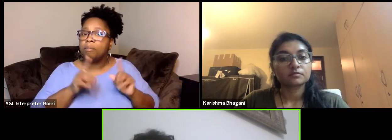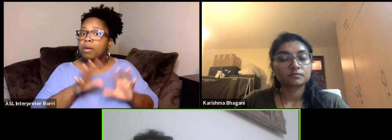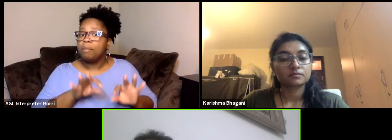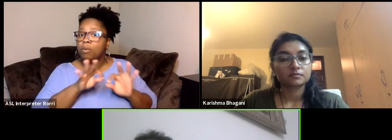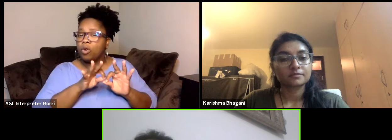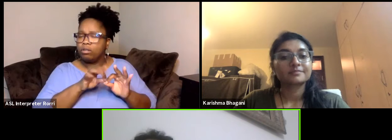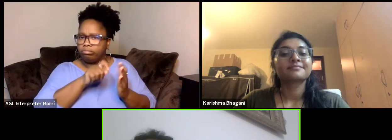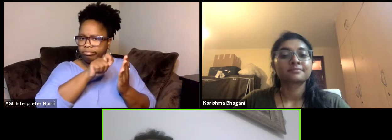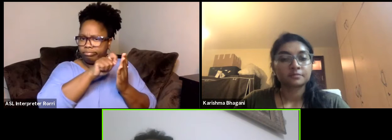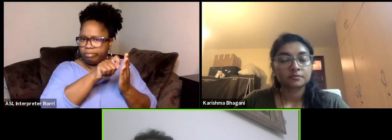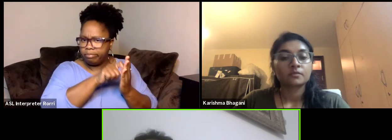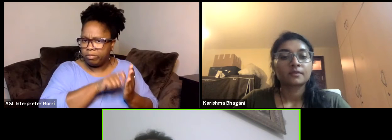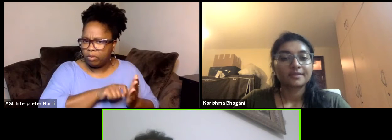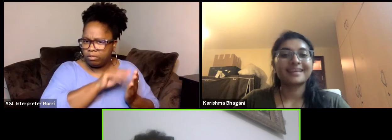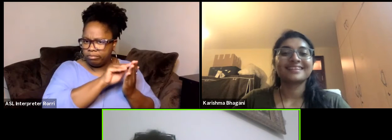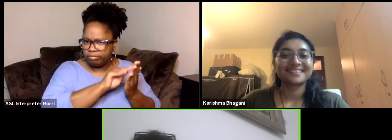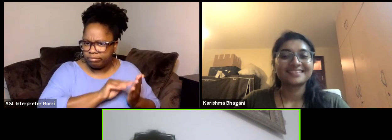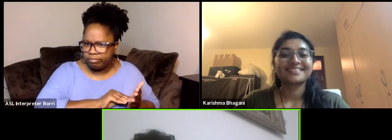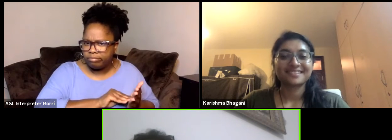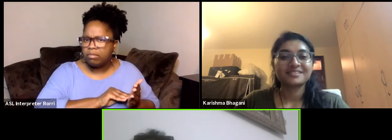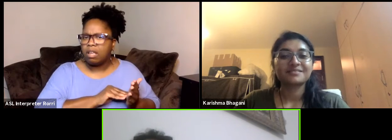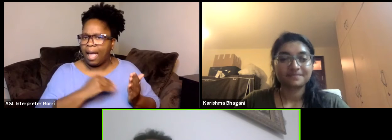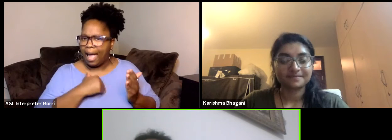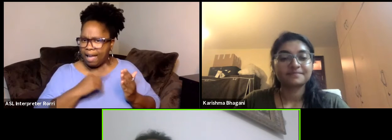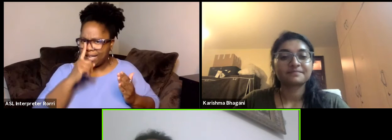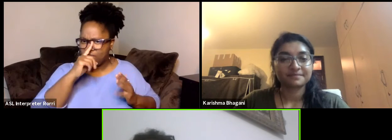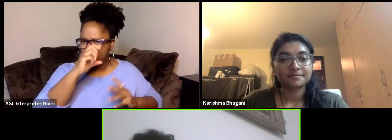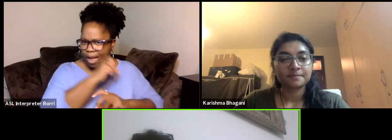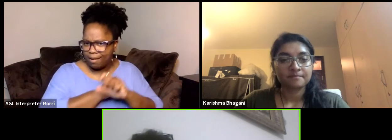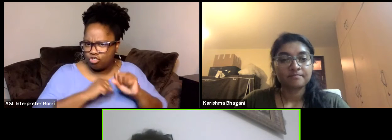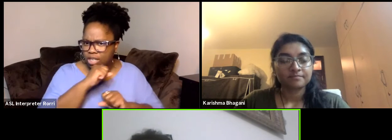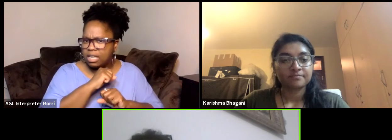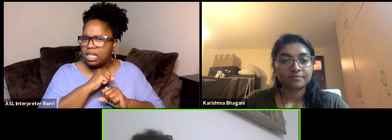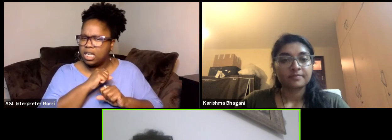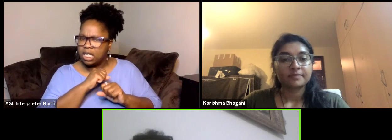I think it's all about being strategic when we do it.